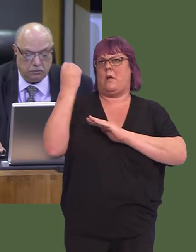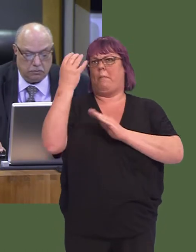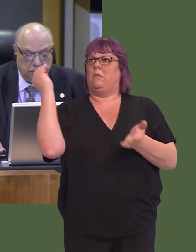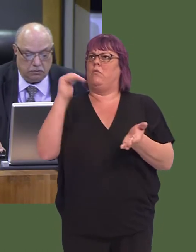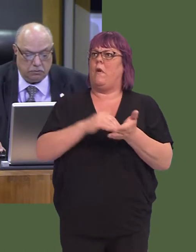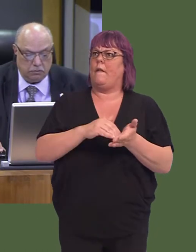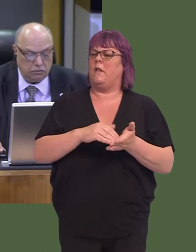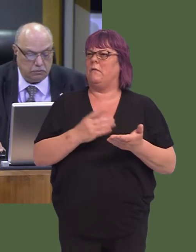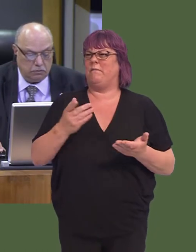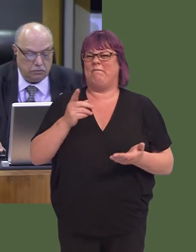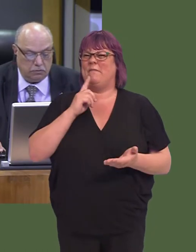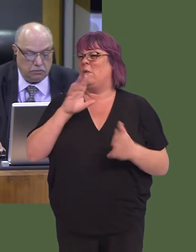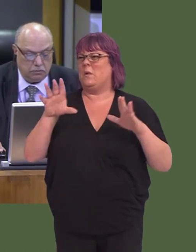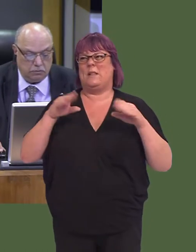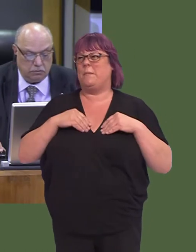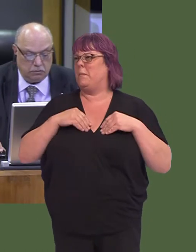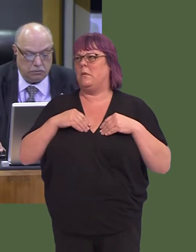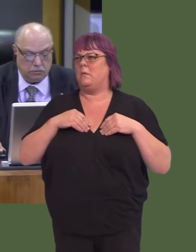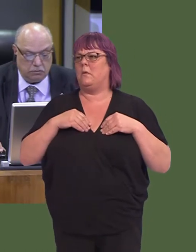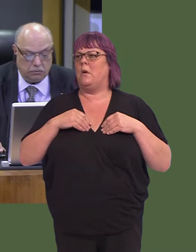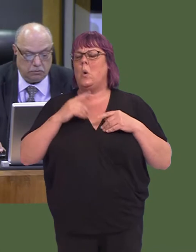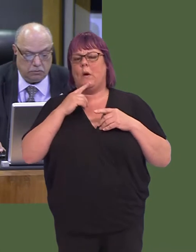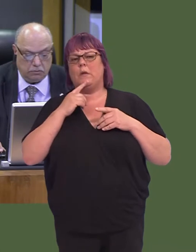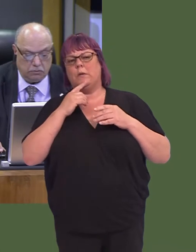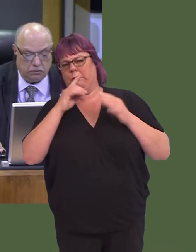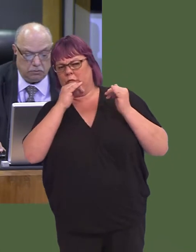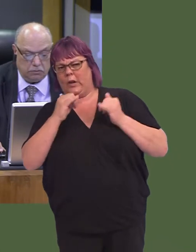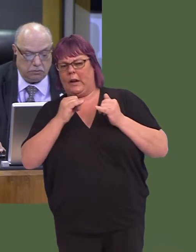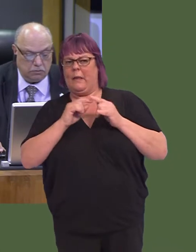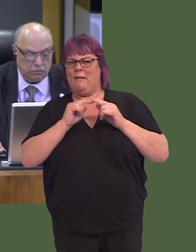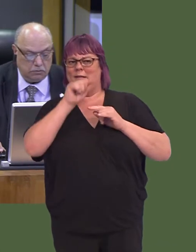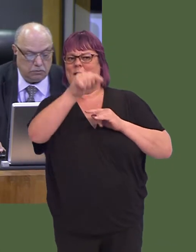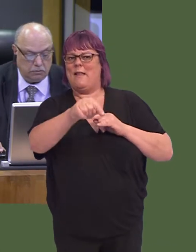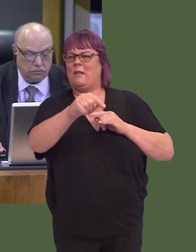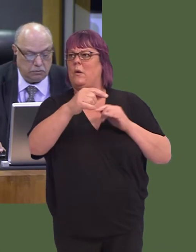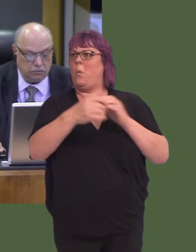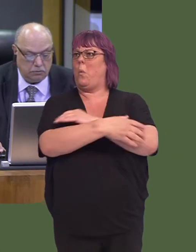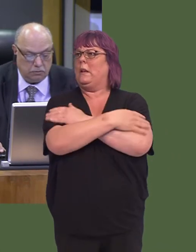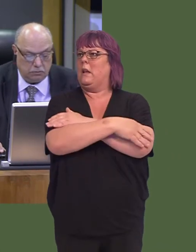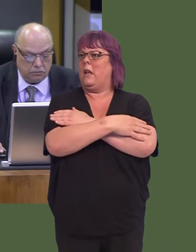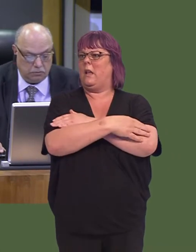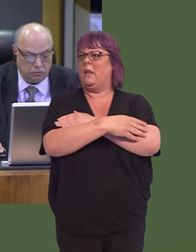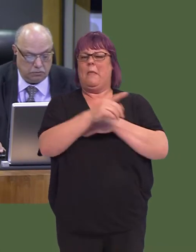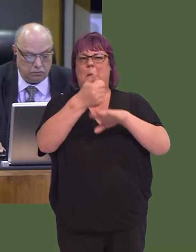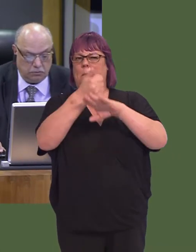Now, this is, surely, unacceptable and we need to ensure that, next winter, some of these very basic standards are met.